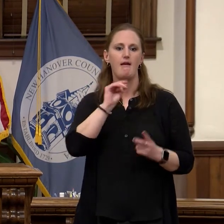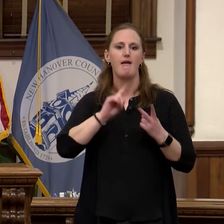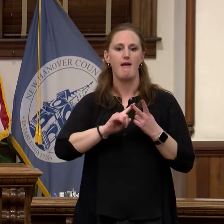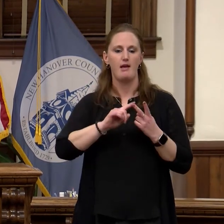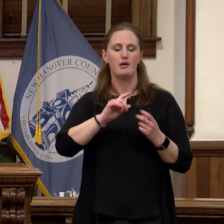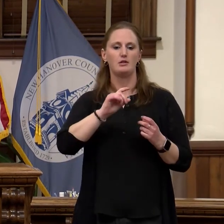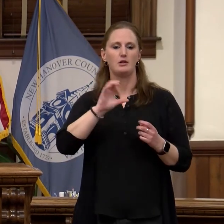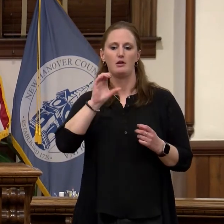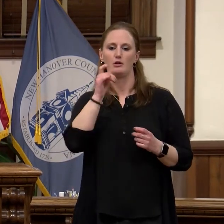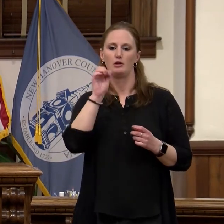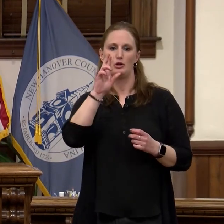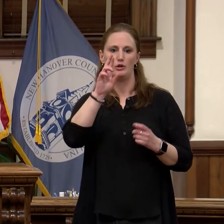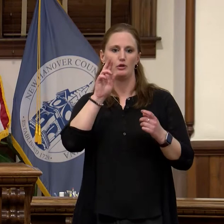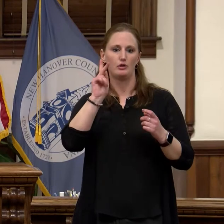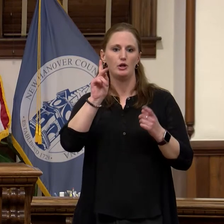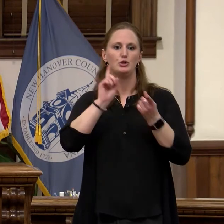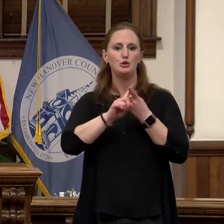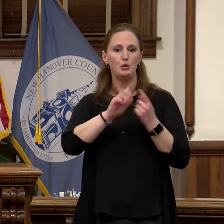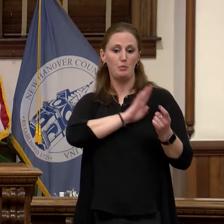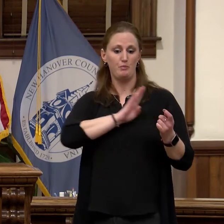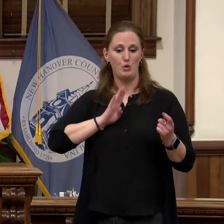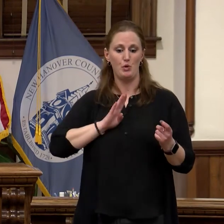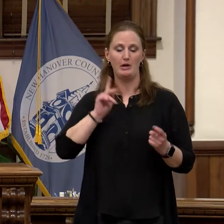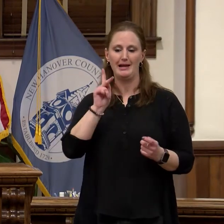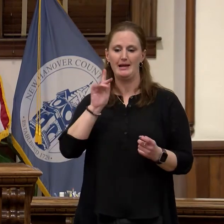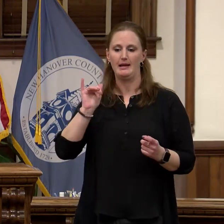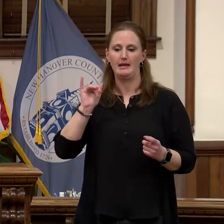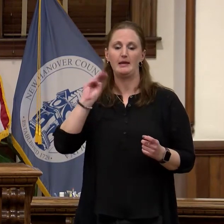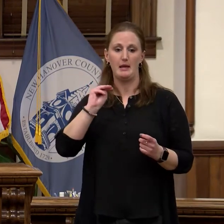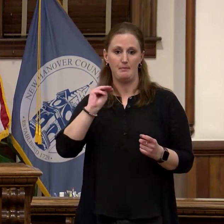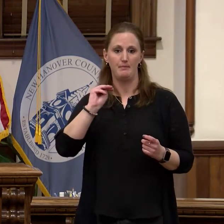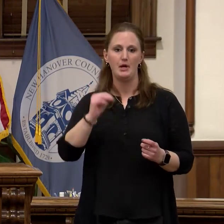Kym Crowell. I also want to thank all of the incredibly dedicated, passionate